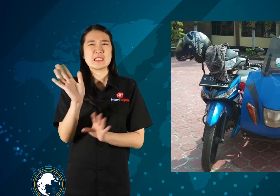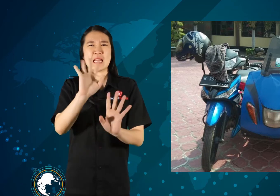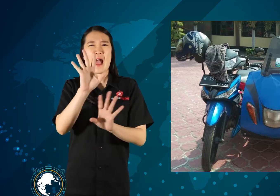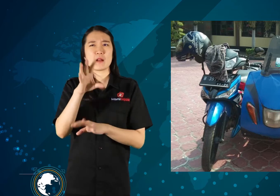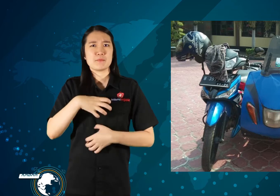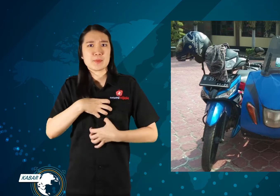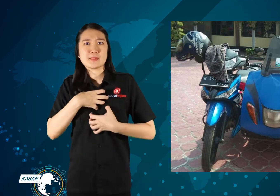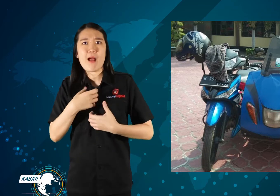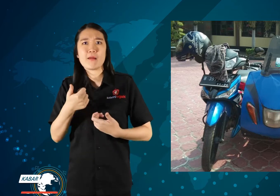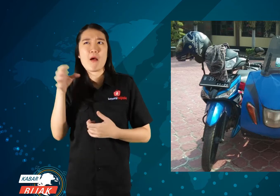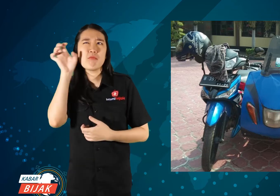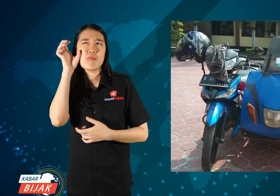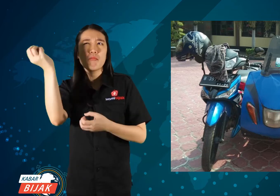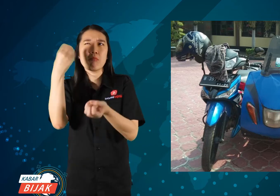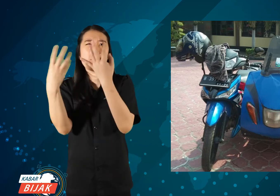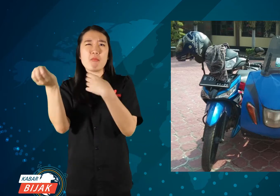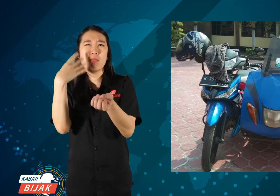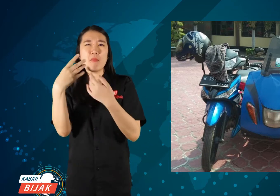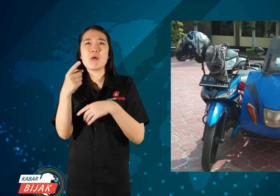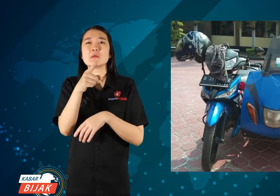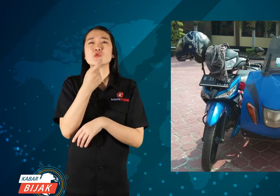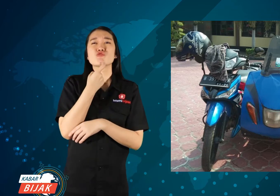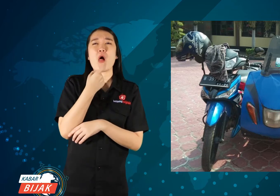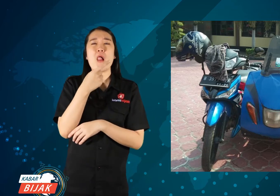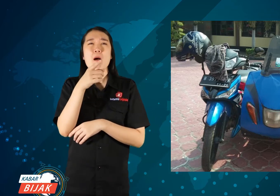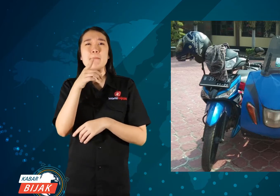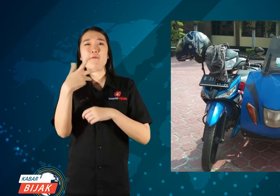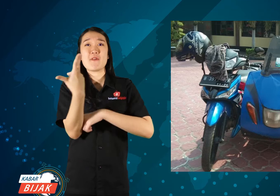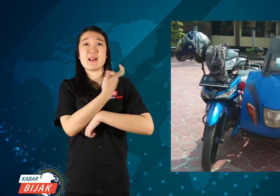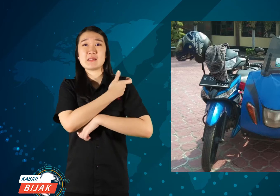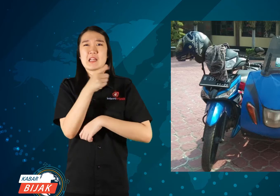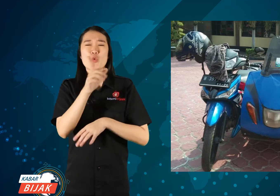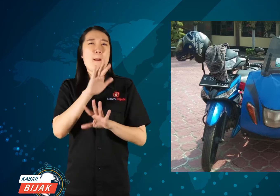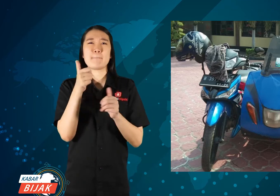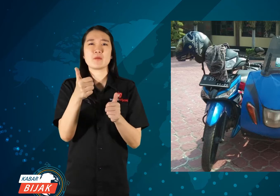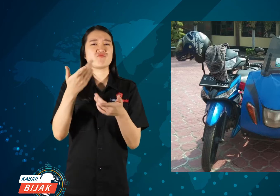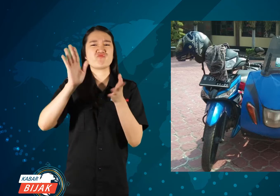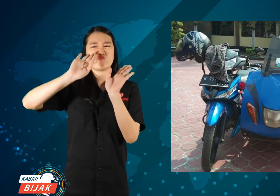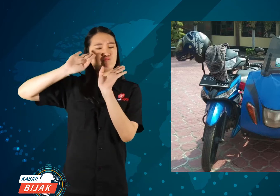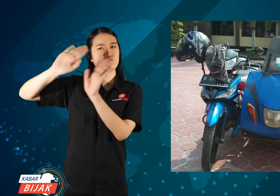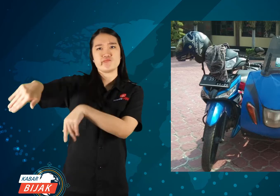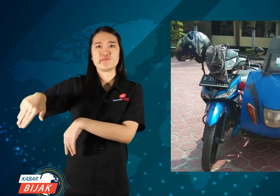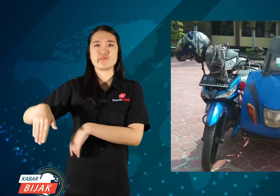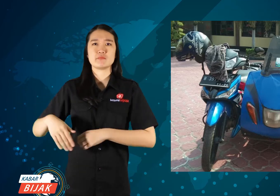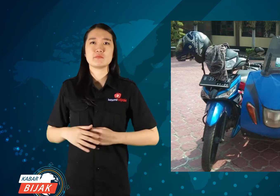Don't believe other people's issues about the vaccine because it's not true.